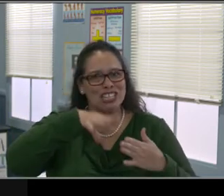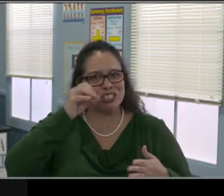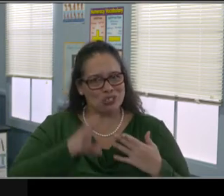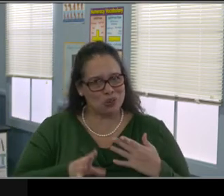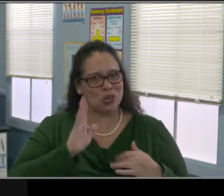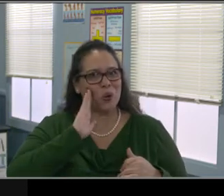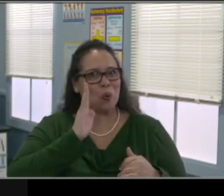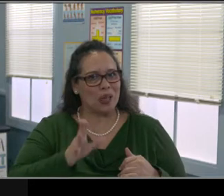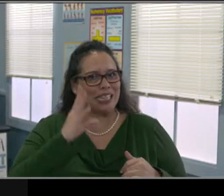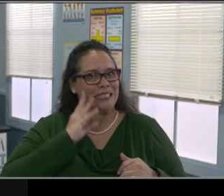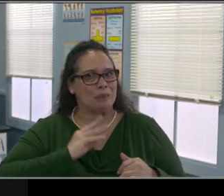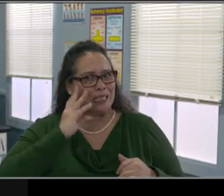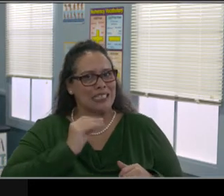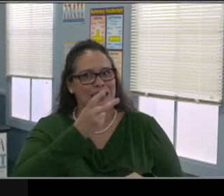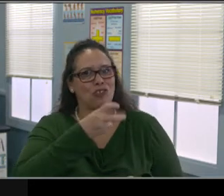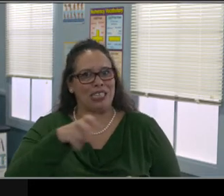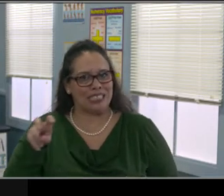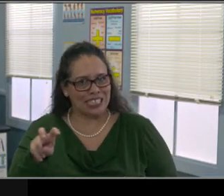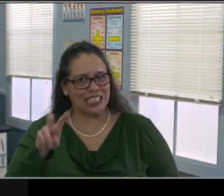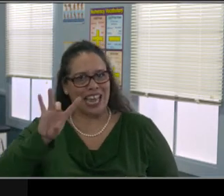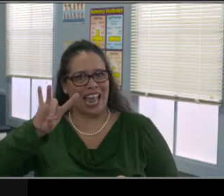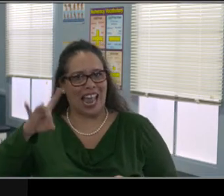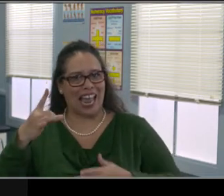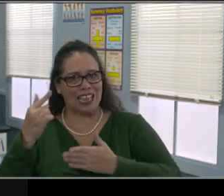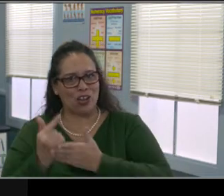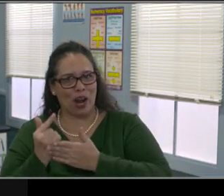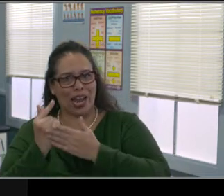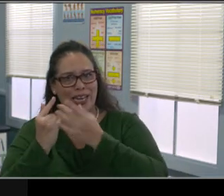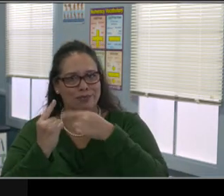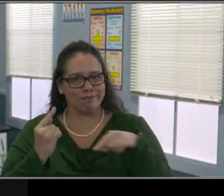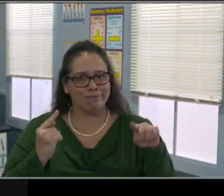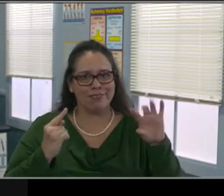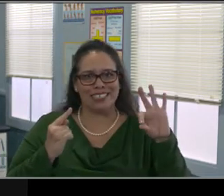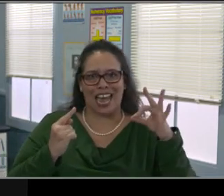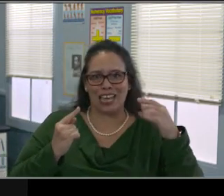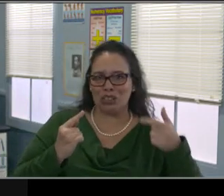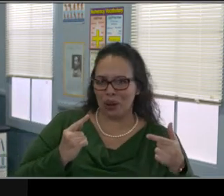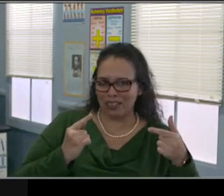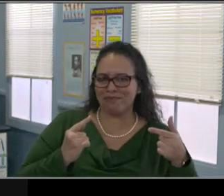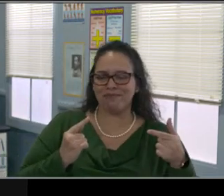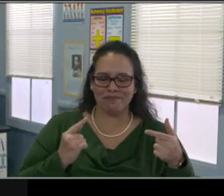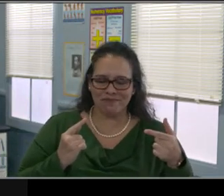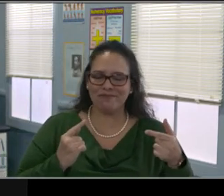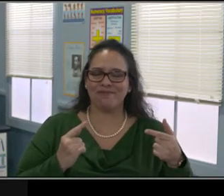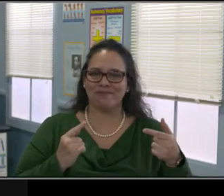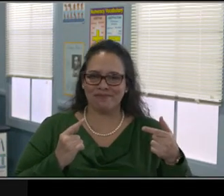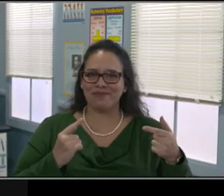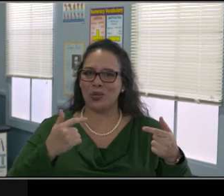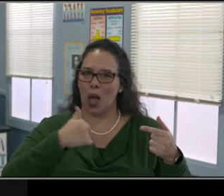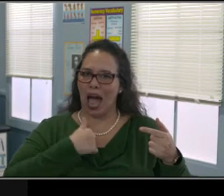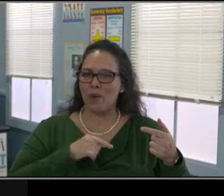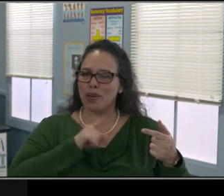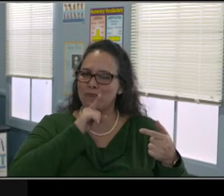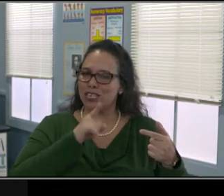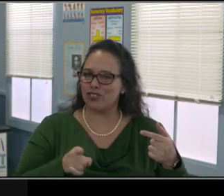is the eighth to ninth grade information. And if you look here, there is the timeline